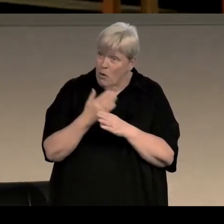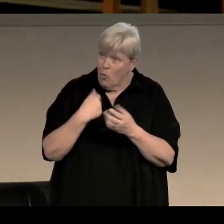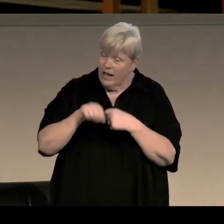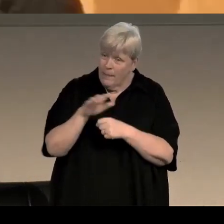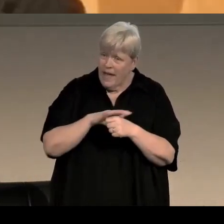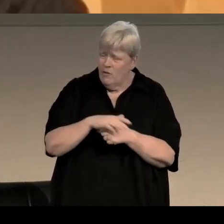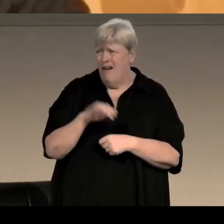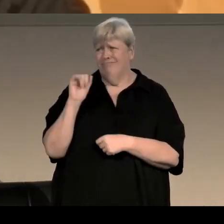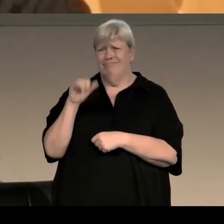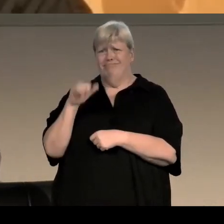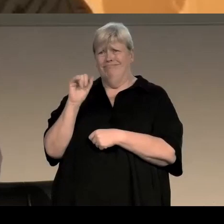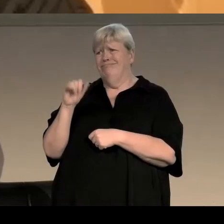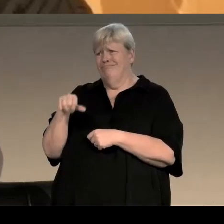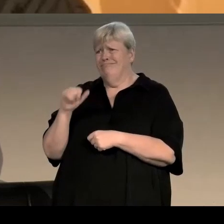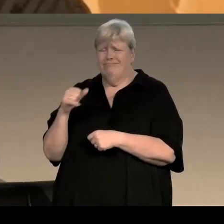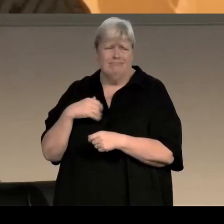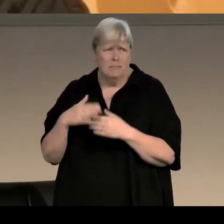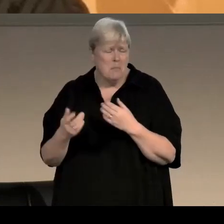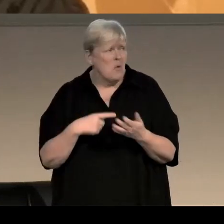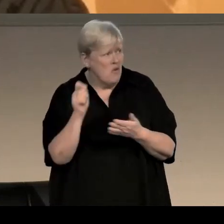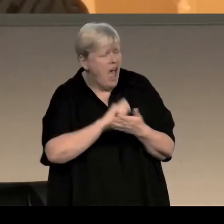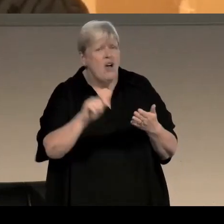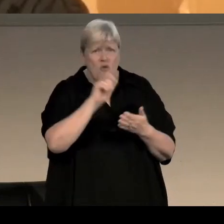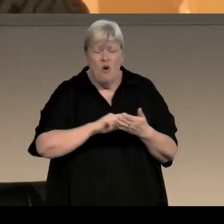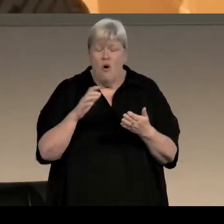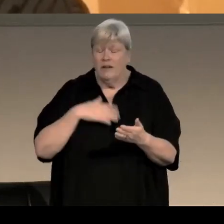Completely! The more I started writing about it, the more stuff came back to me,